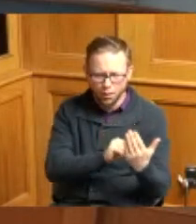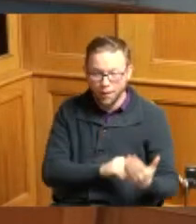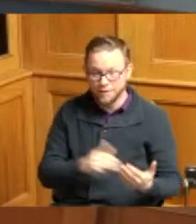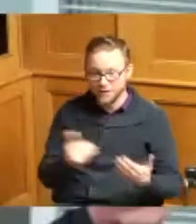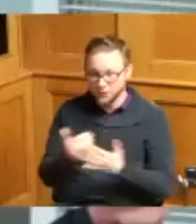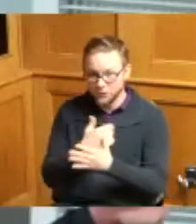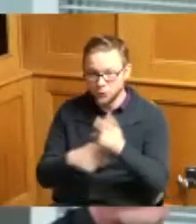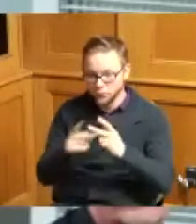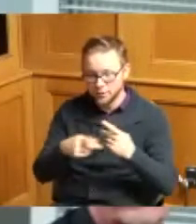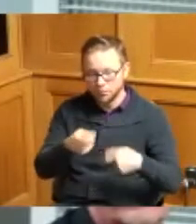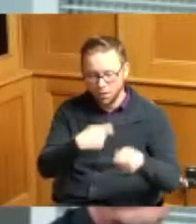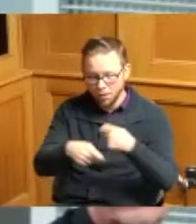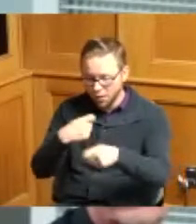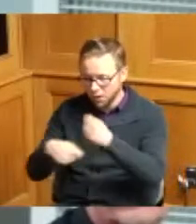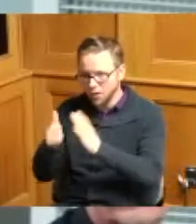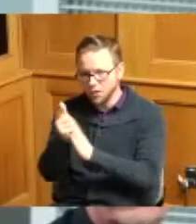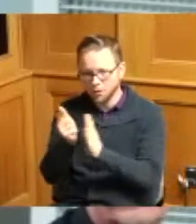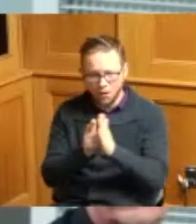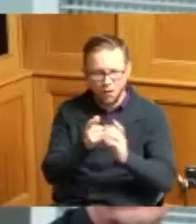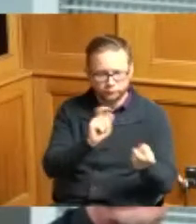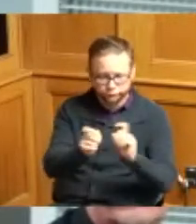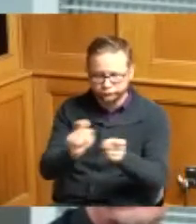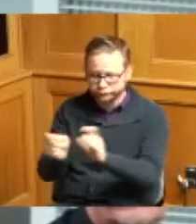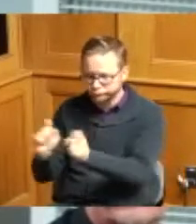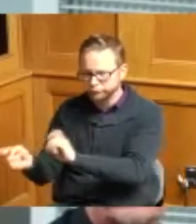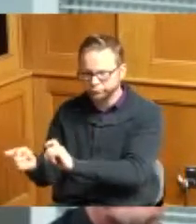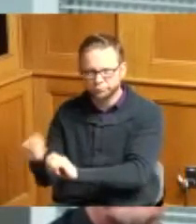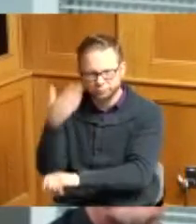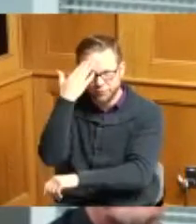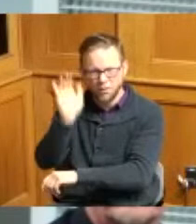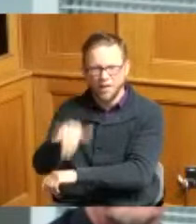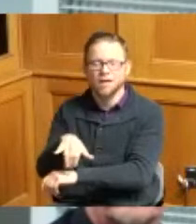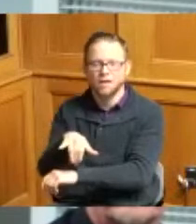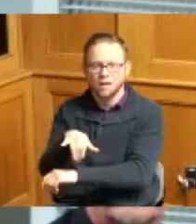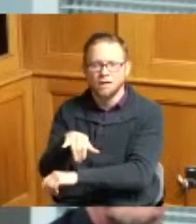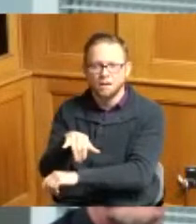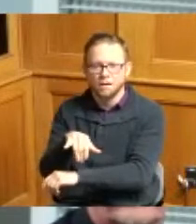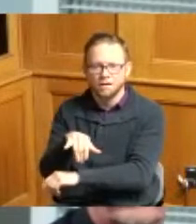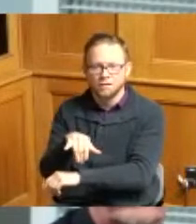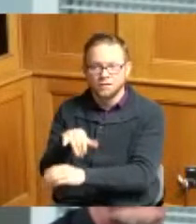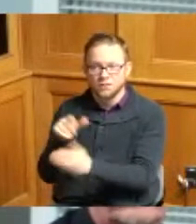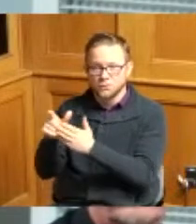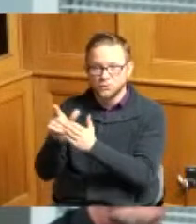laws and things get changed and everything and the attorney general come down and said